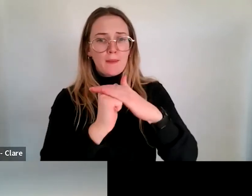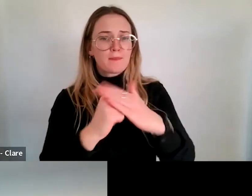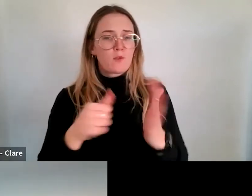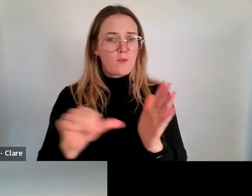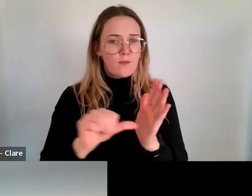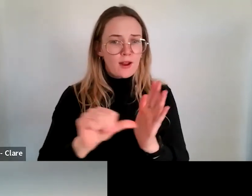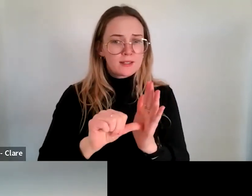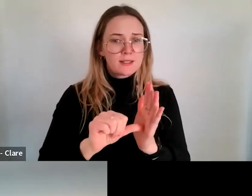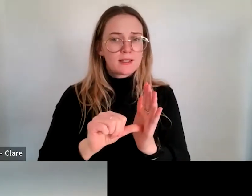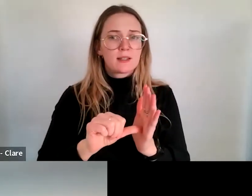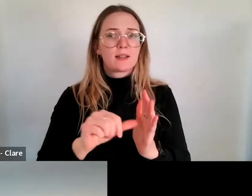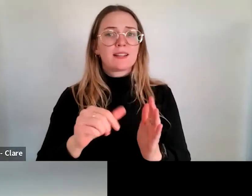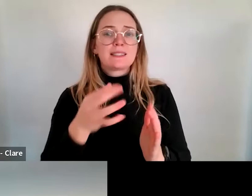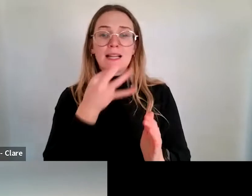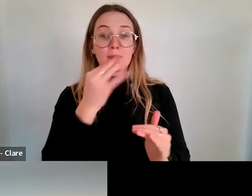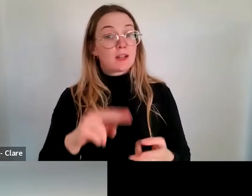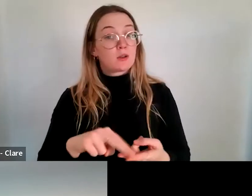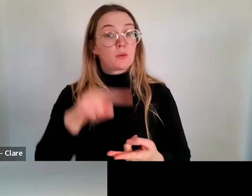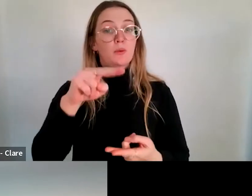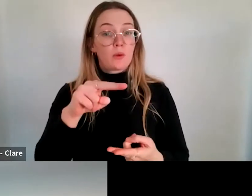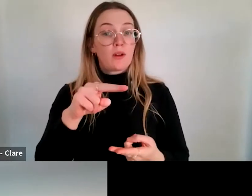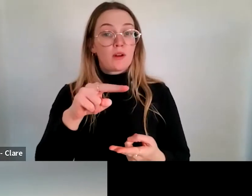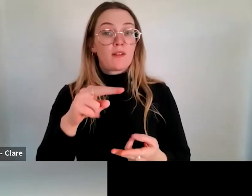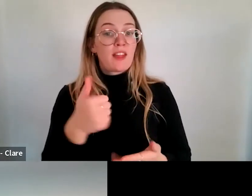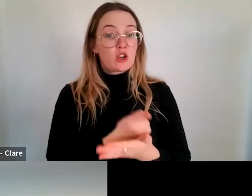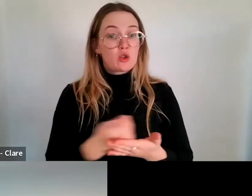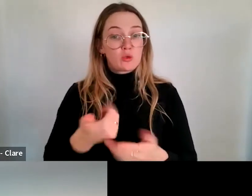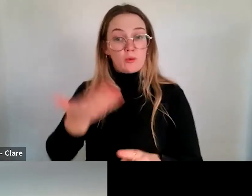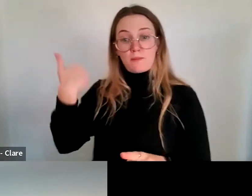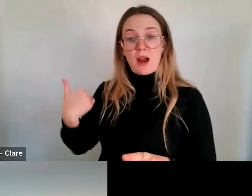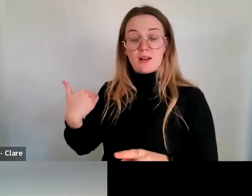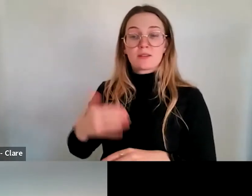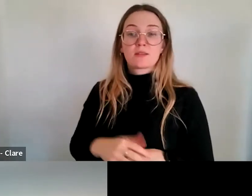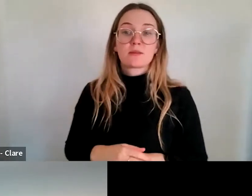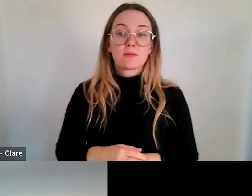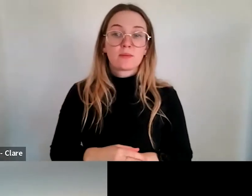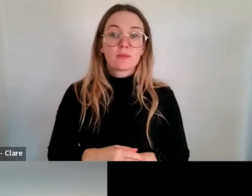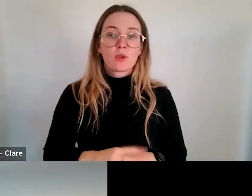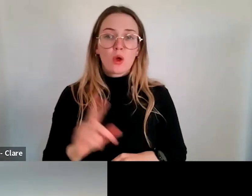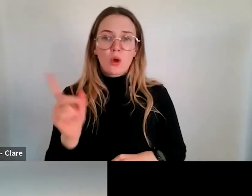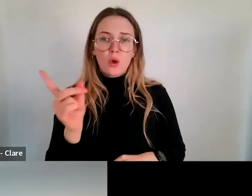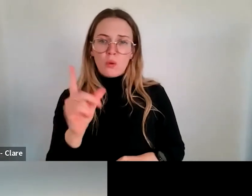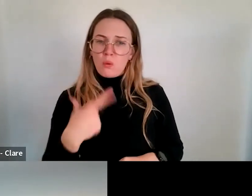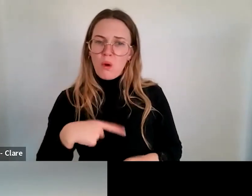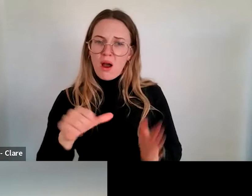can apply for are slightly higher than sort of the normal categories we would offer. What's the reasoning behind that?